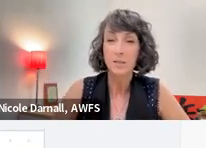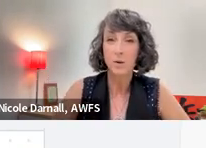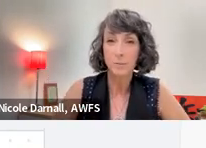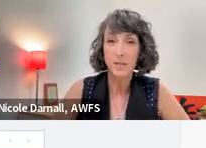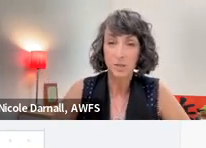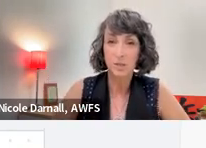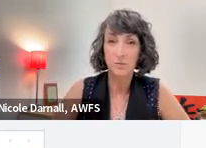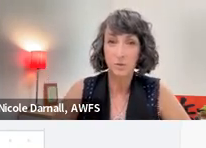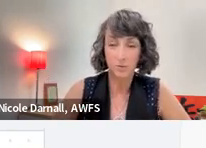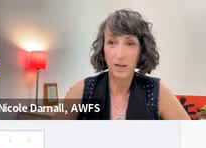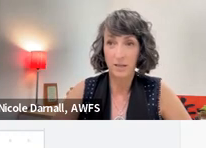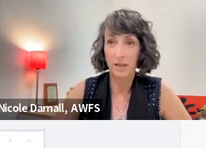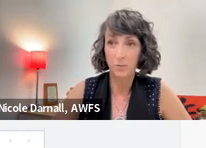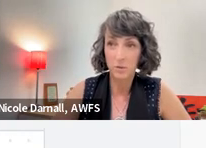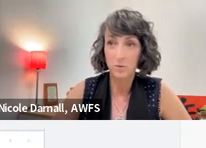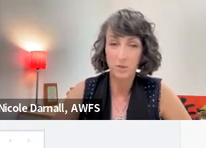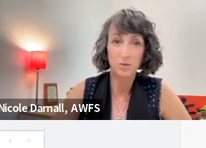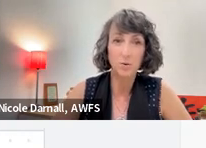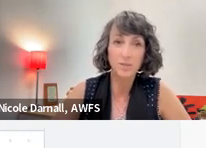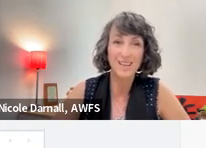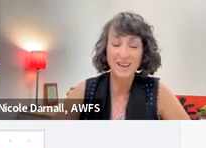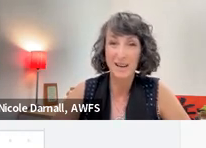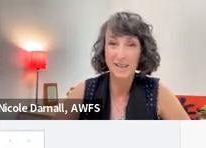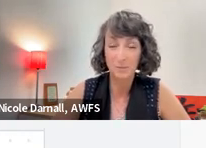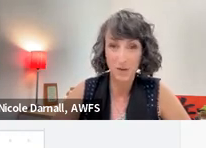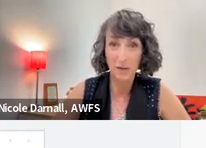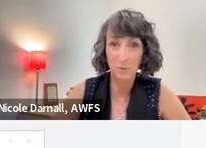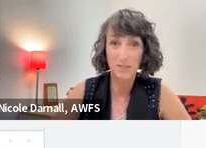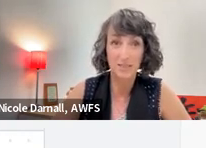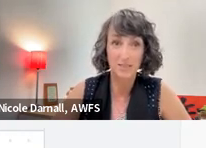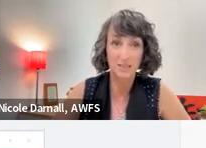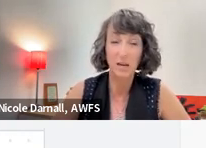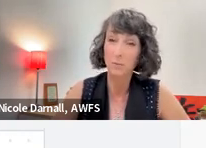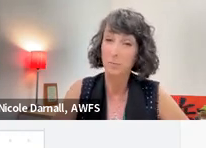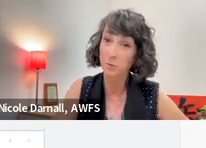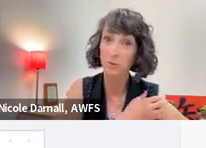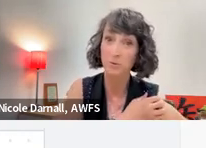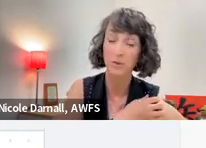So imagine if you could reallocate resources toward that 9% to help improve,